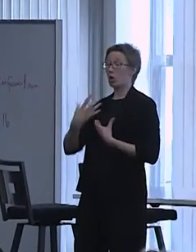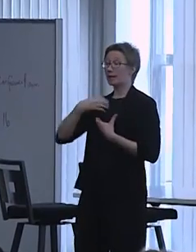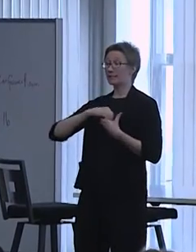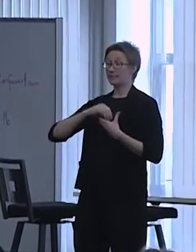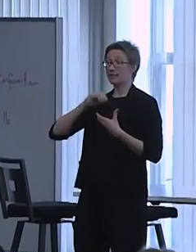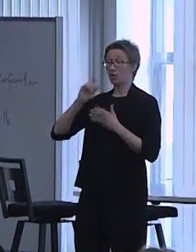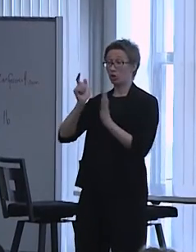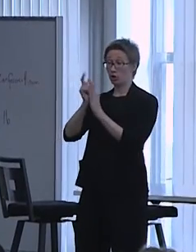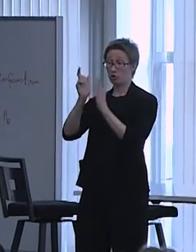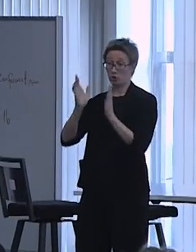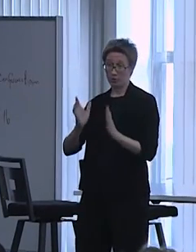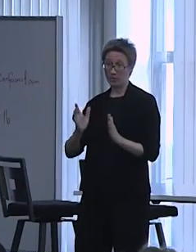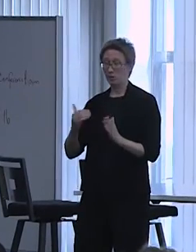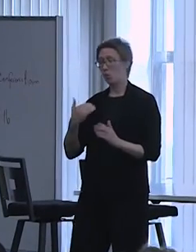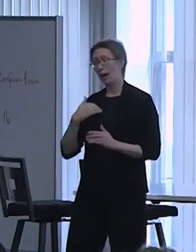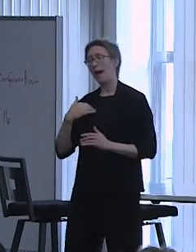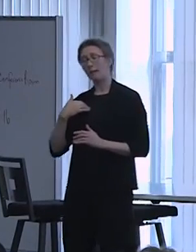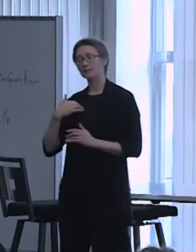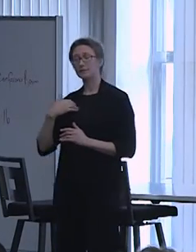including Ectodermal Dysplasia